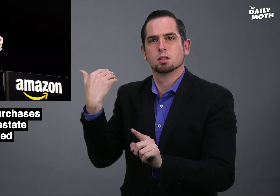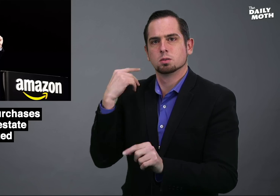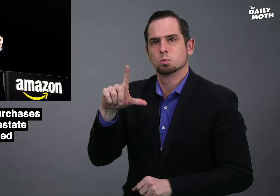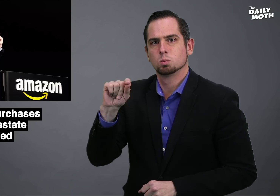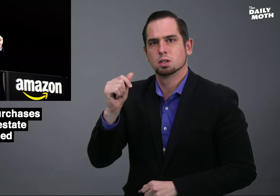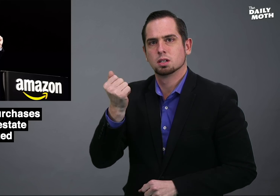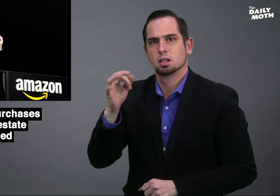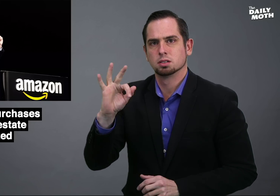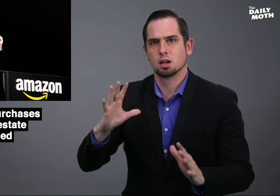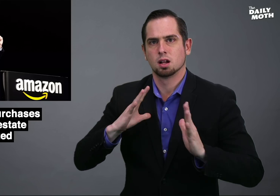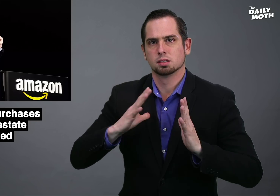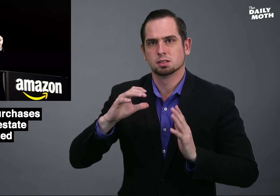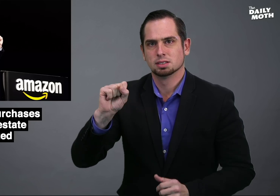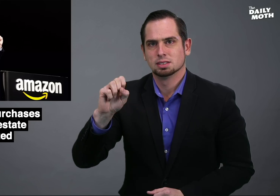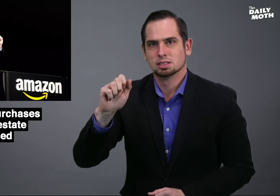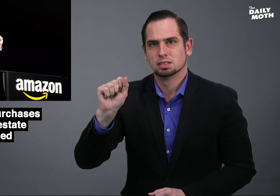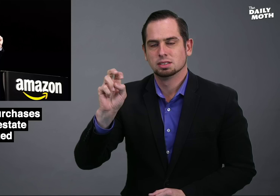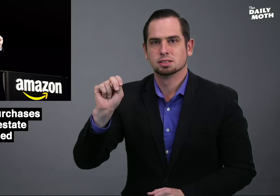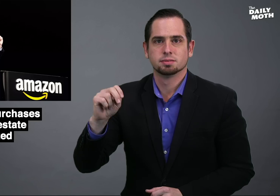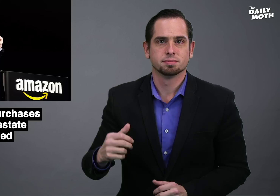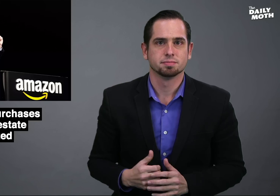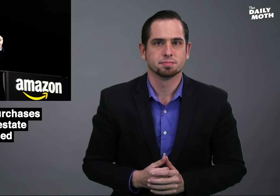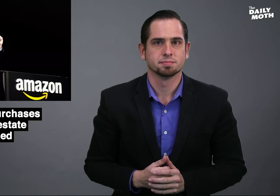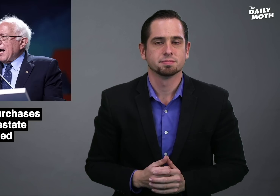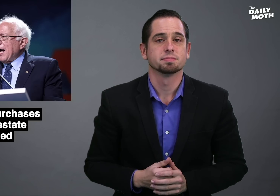the 2019 holiday season.